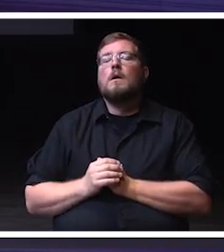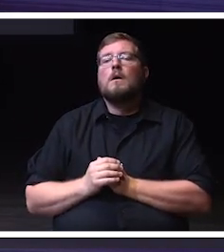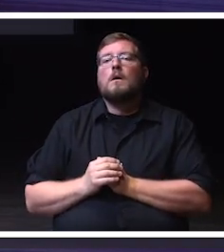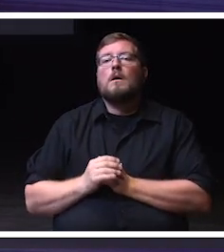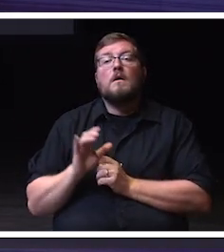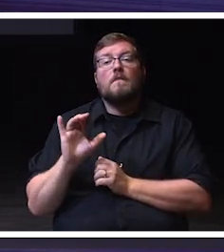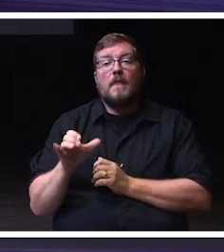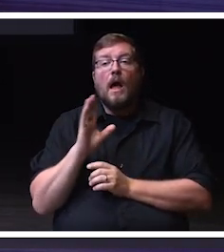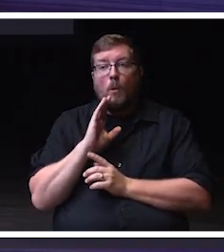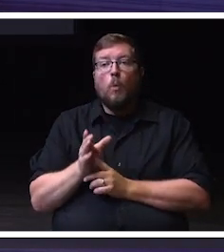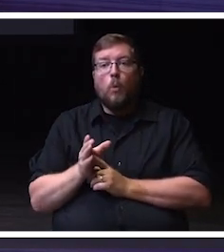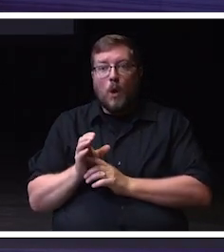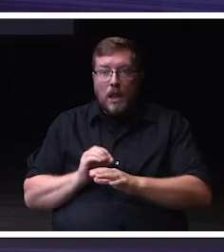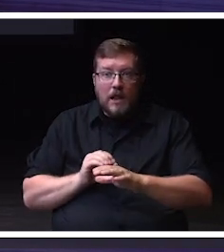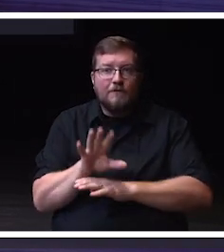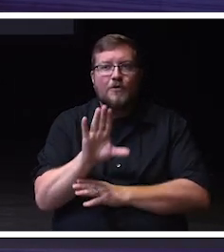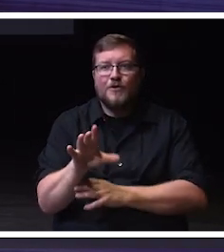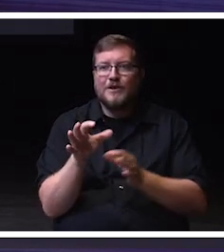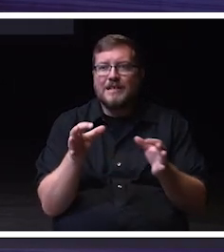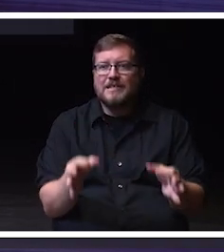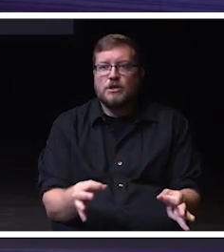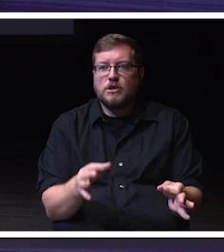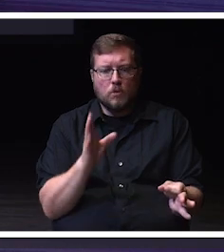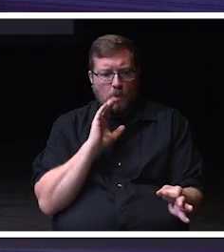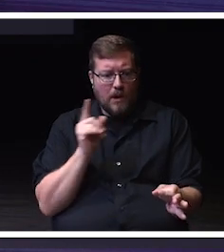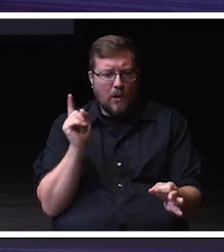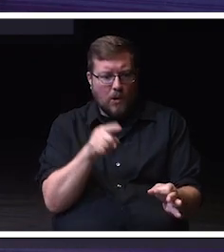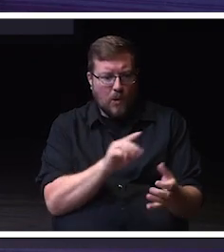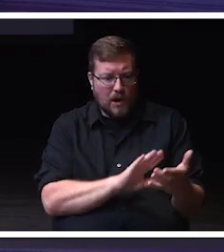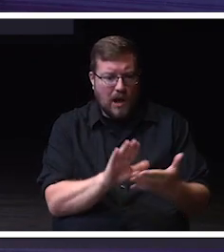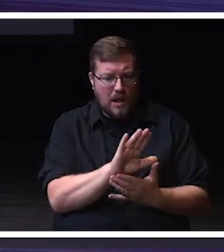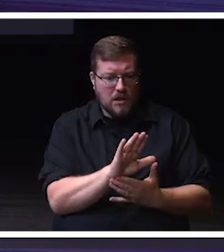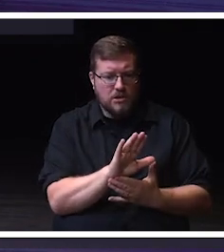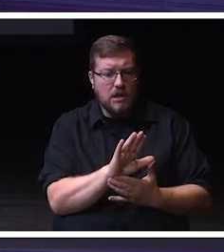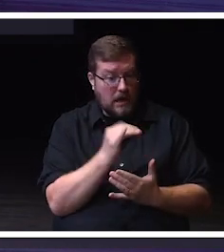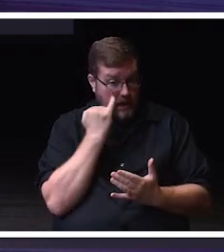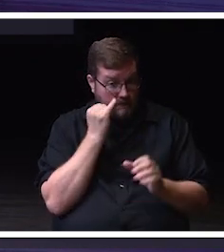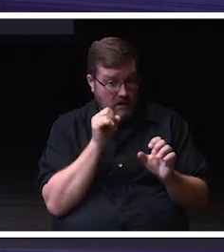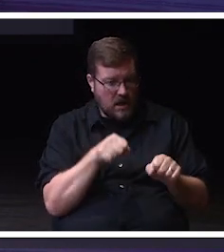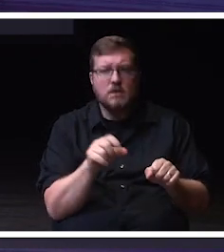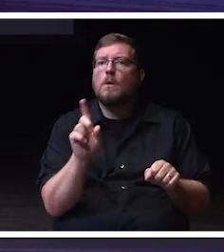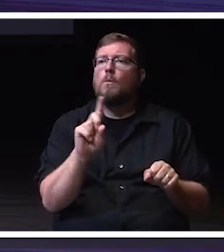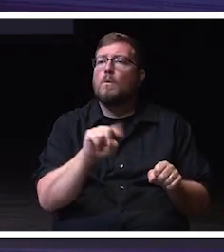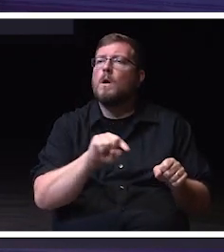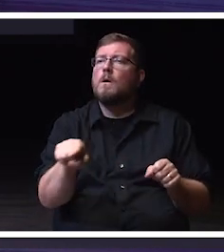whether to attend college or where to attend college. Once on campus, the School of Graduate Studies